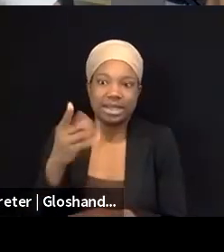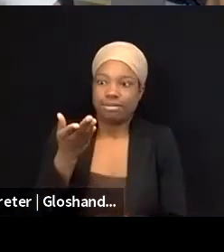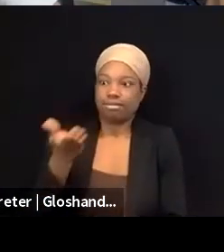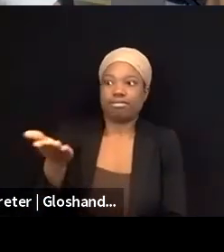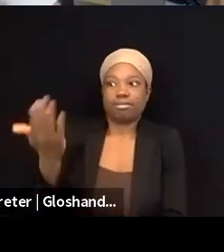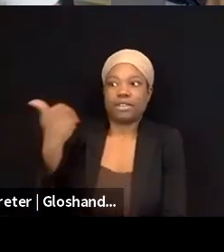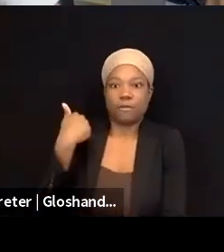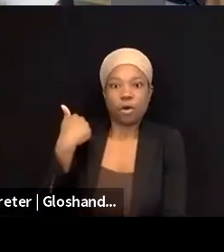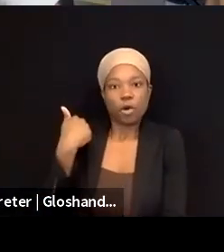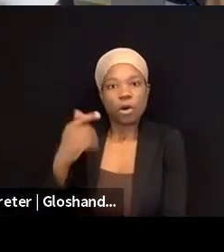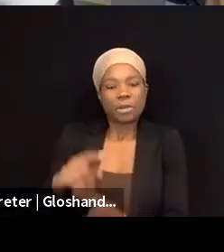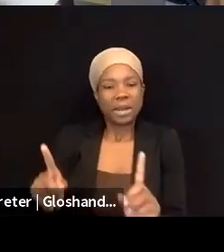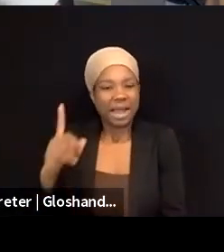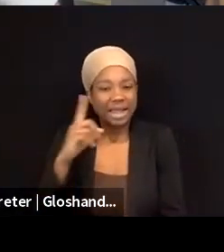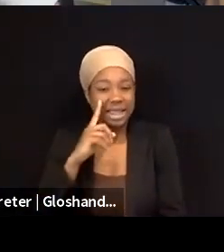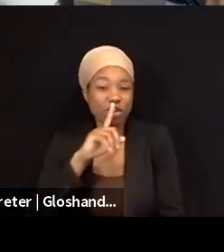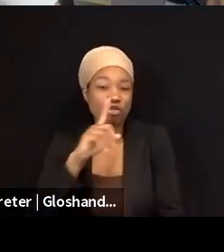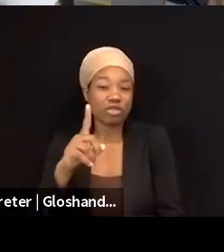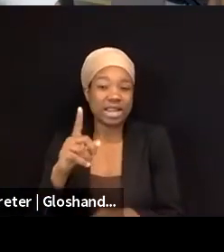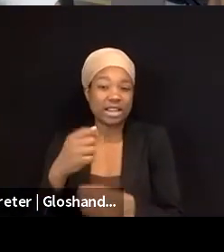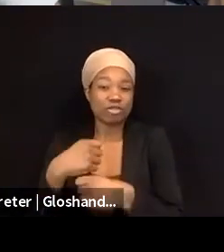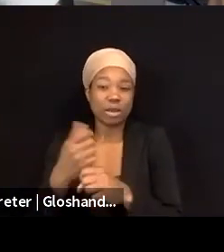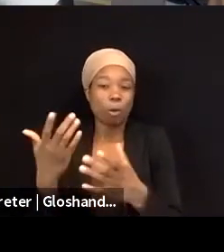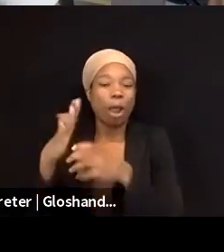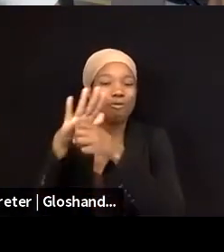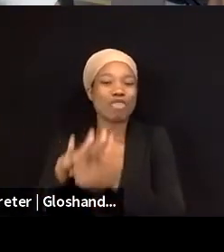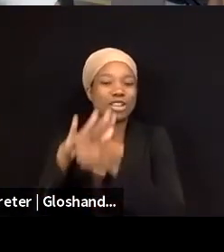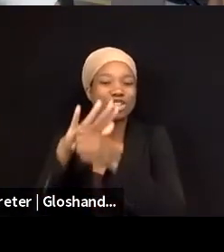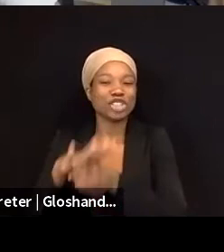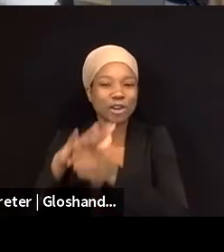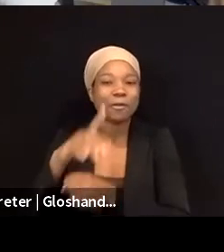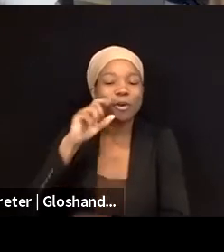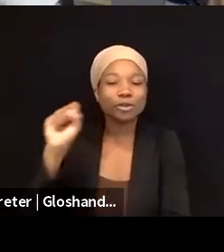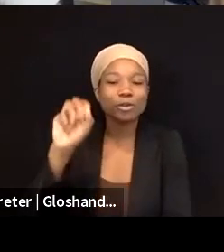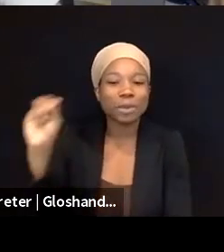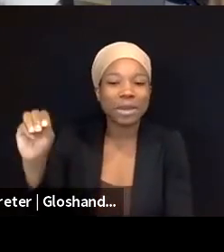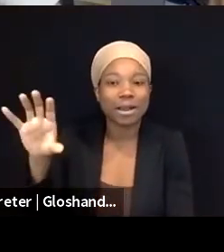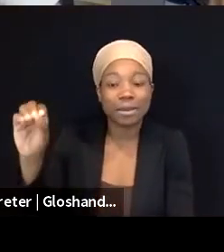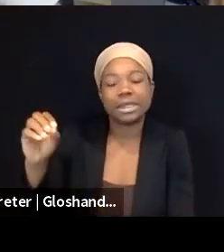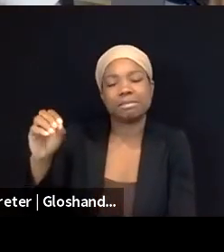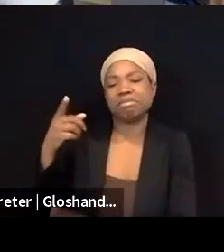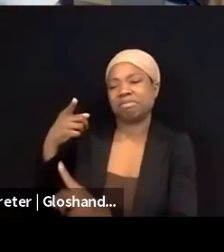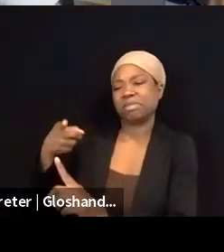certain pressure on the social media companies, and specifically I can speak about Facebook, that they were much more apologetic than before.